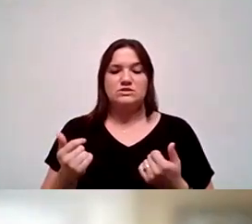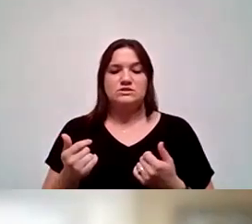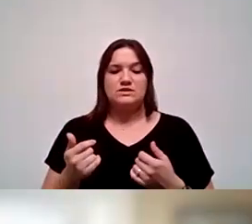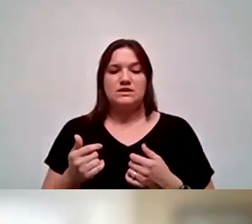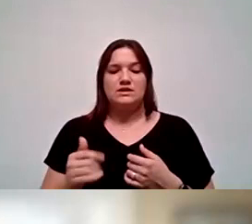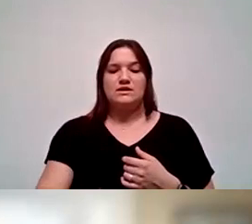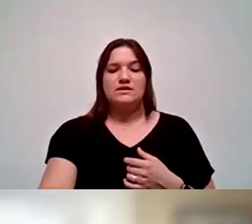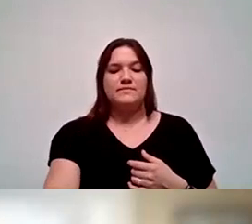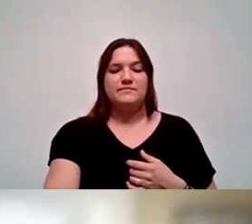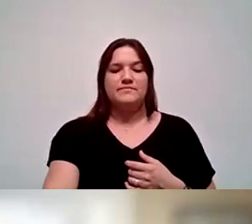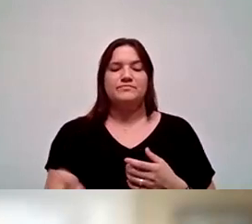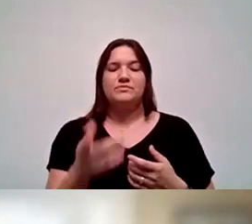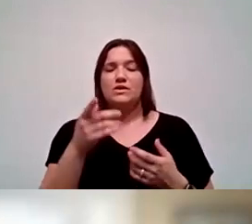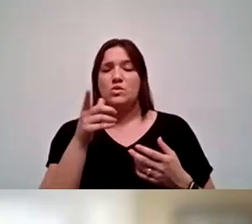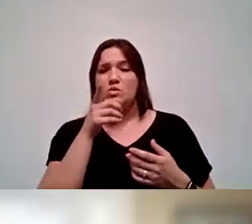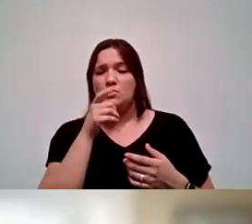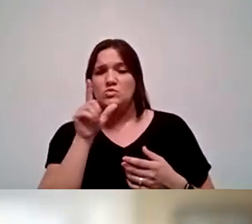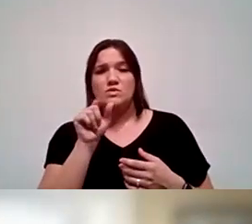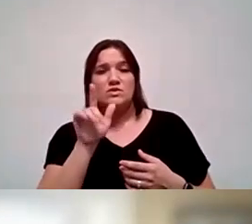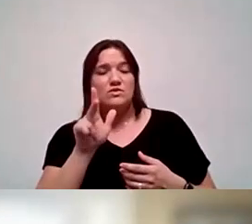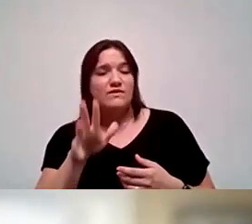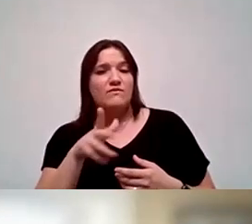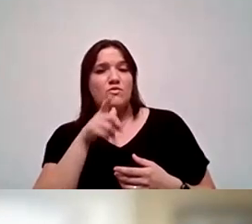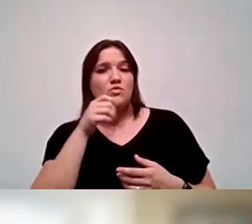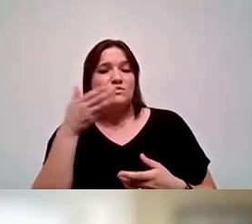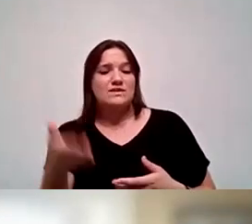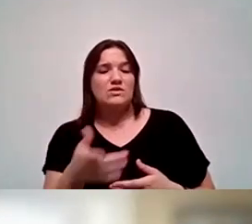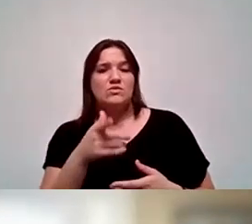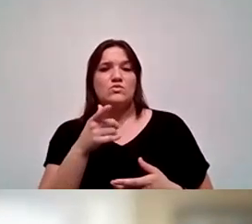visioning about who it is and who is it we serve, how is it we want to serve?